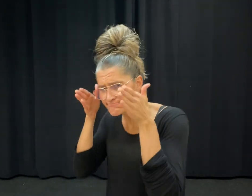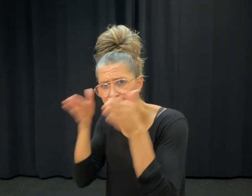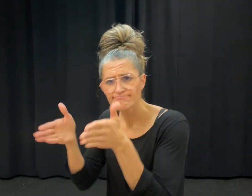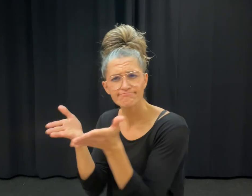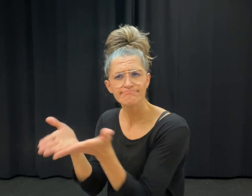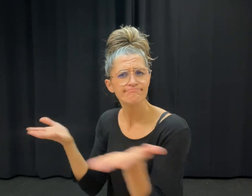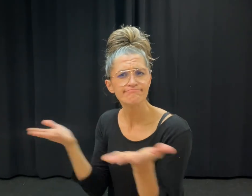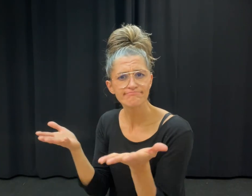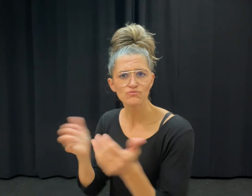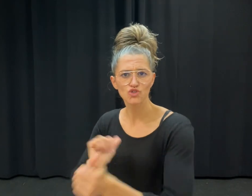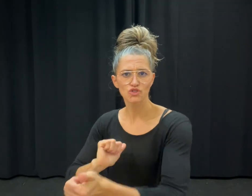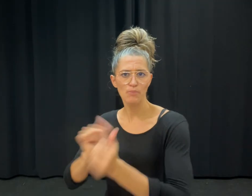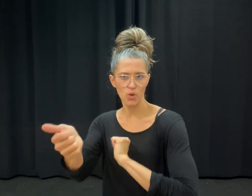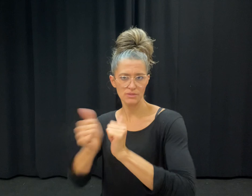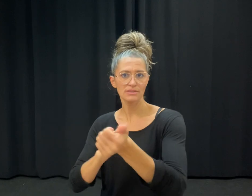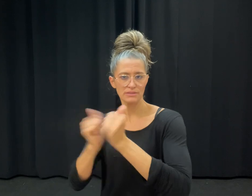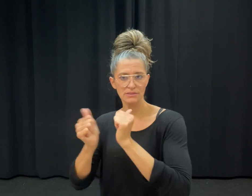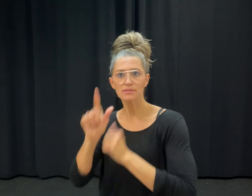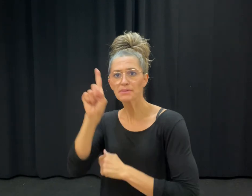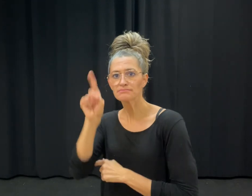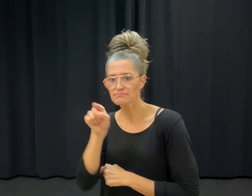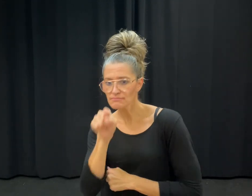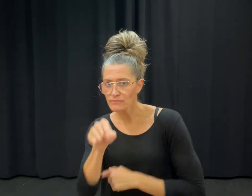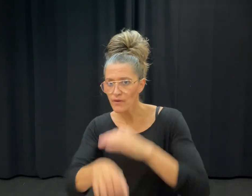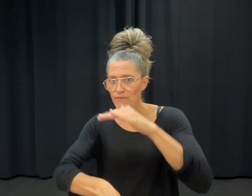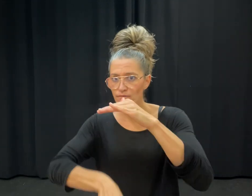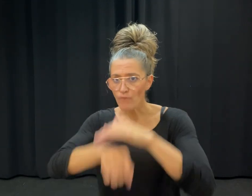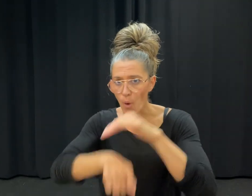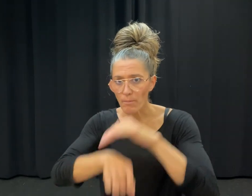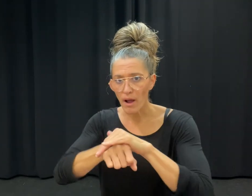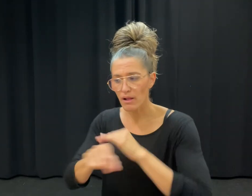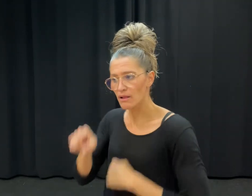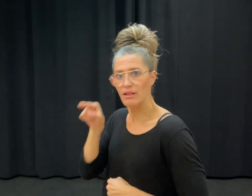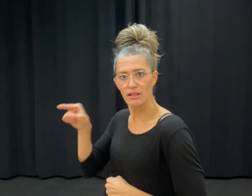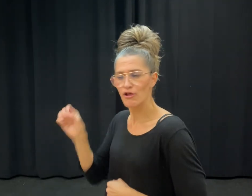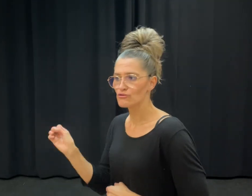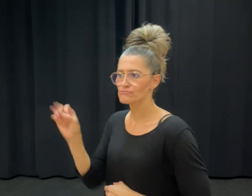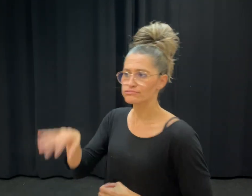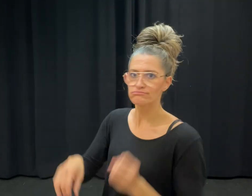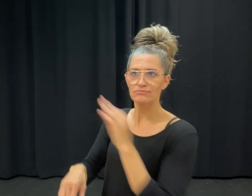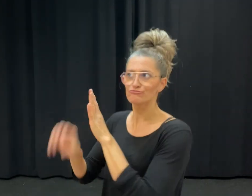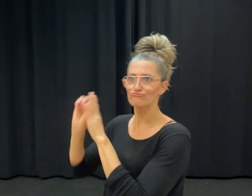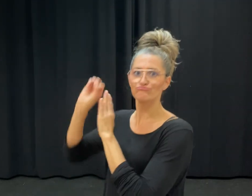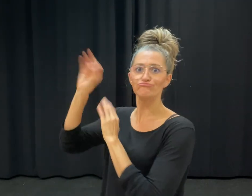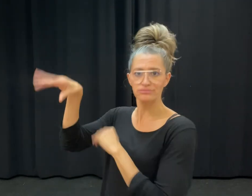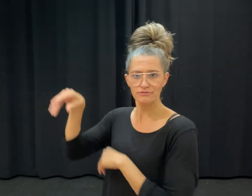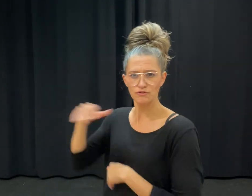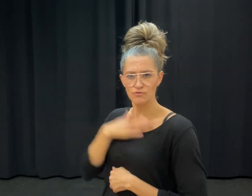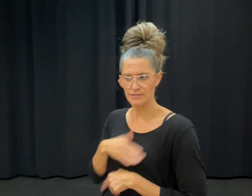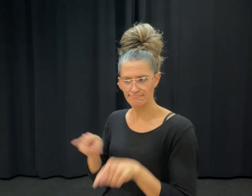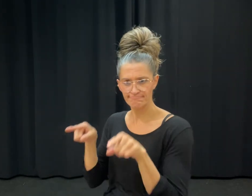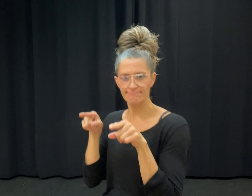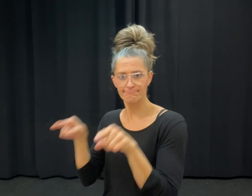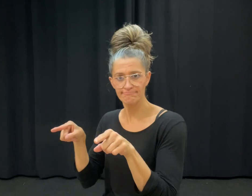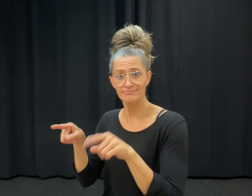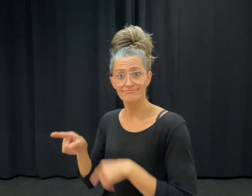will be on sports, specifically on the football and netball teams.